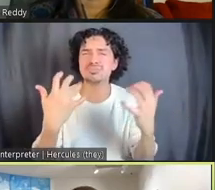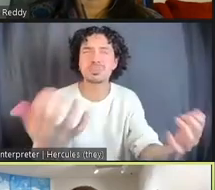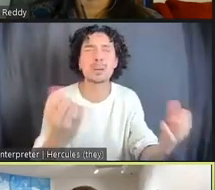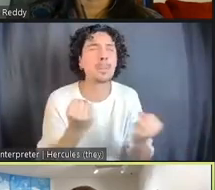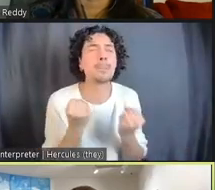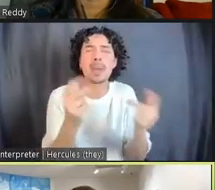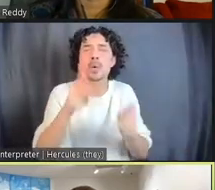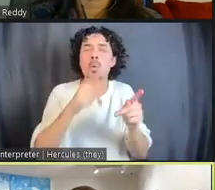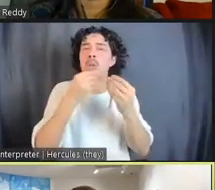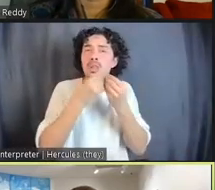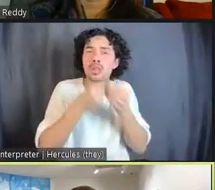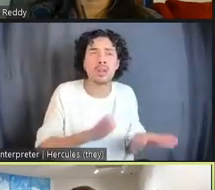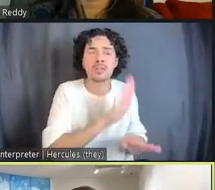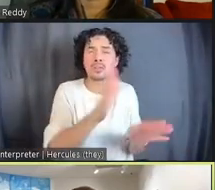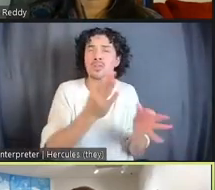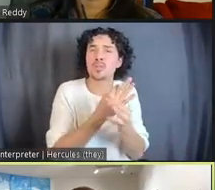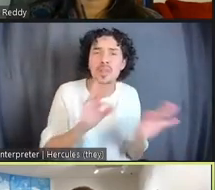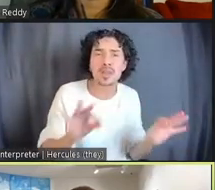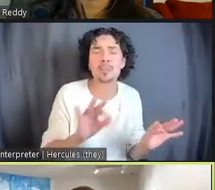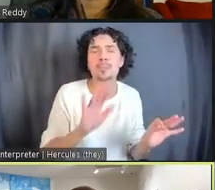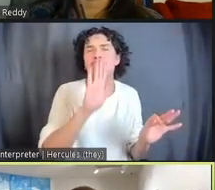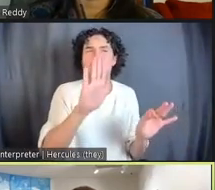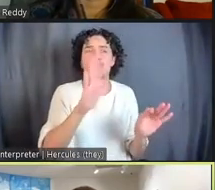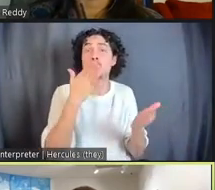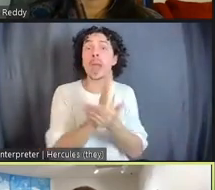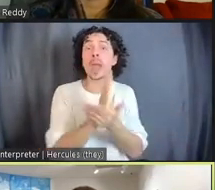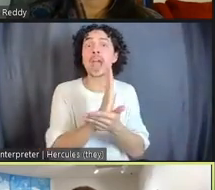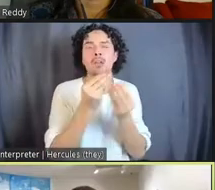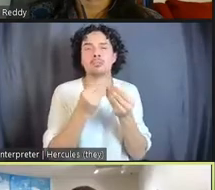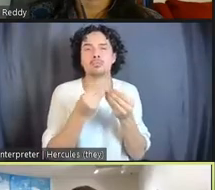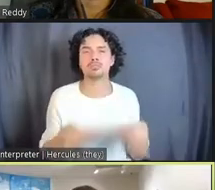freedom, but their rights as a result of our criminal legal system.